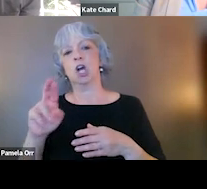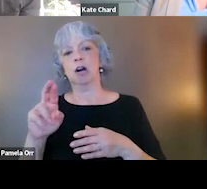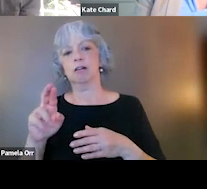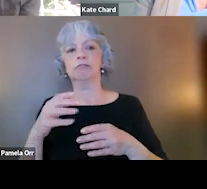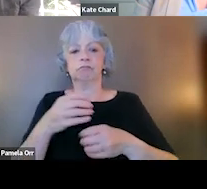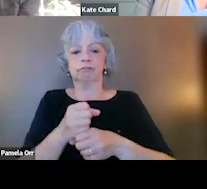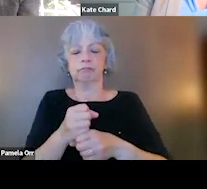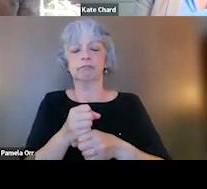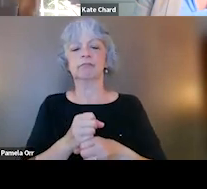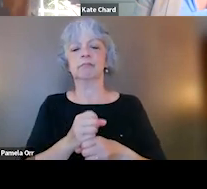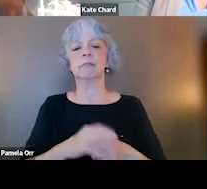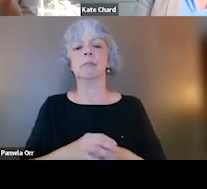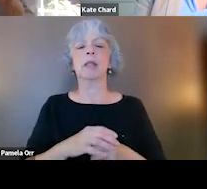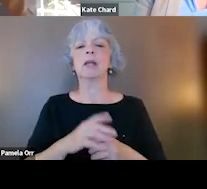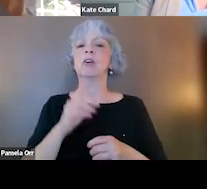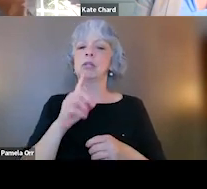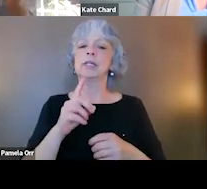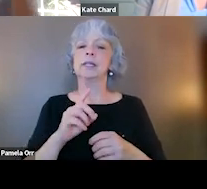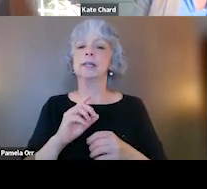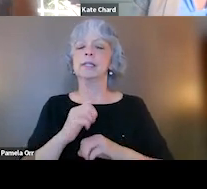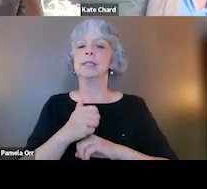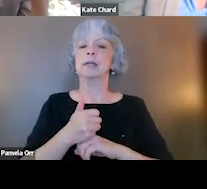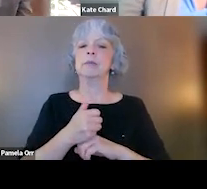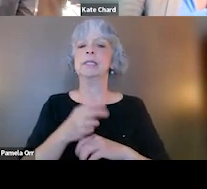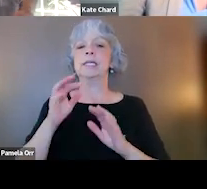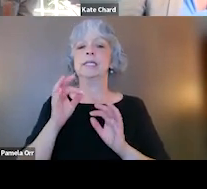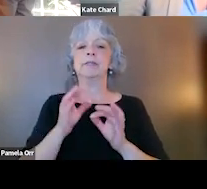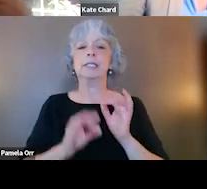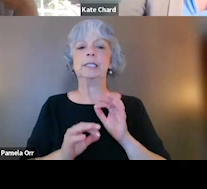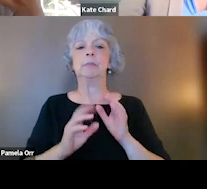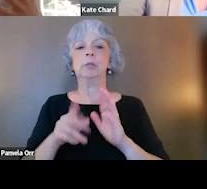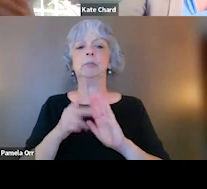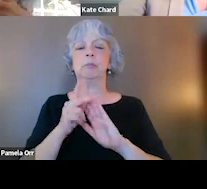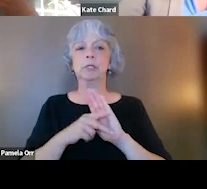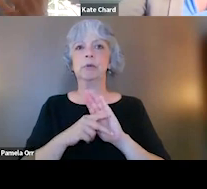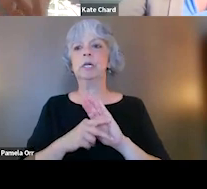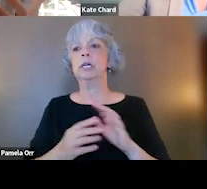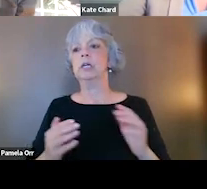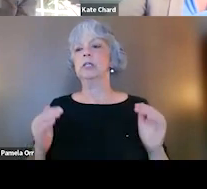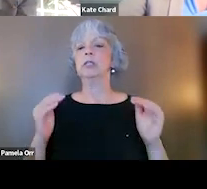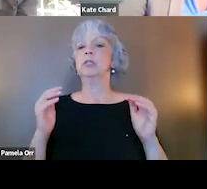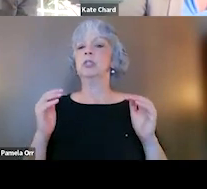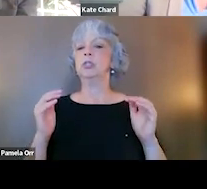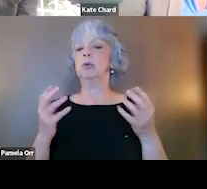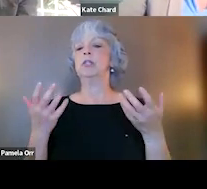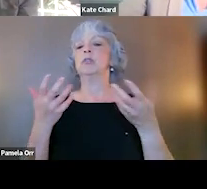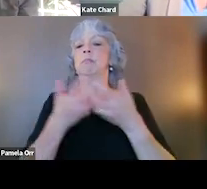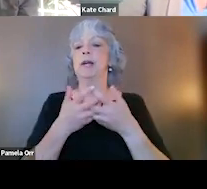But really it just rests on a pretty simple principle, which is we wanna match the level, the appropriate level of intervention to,